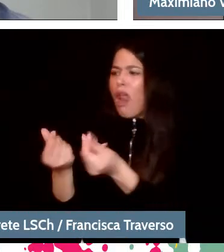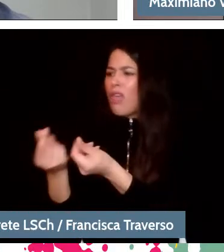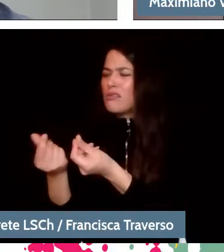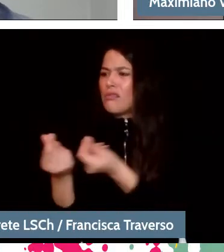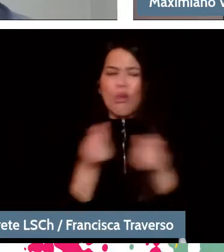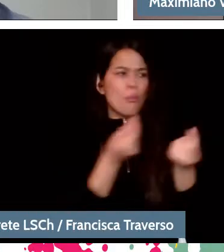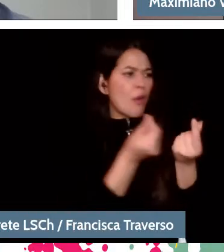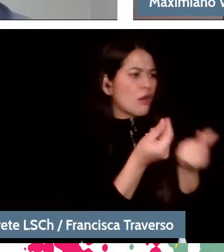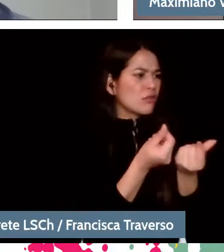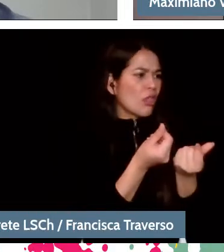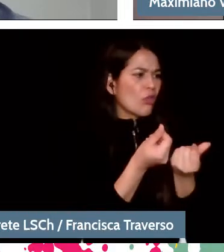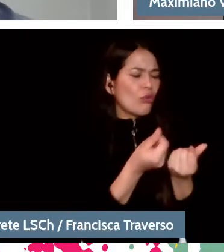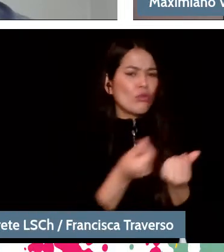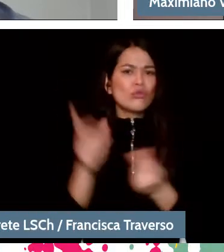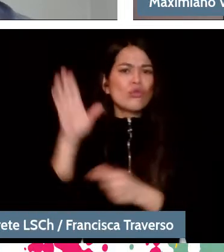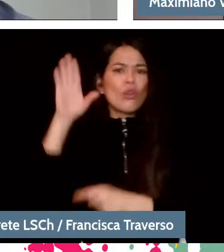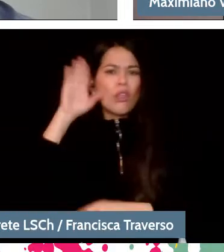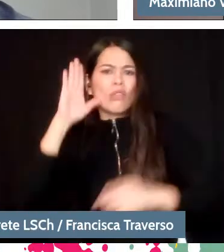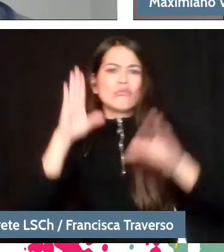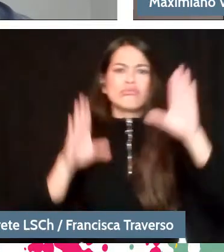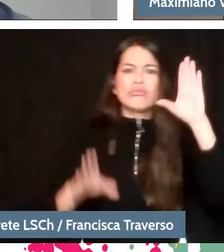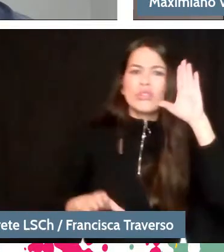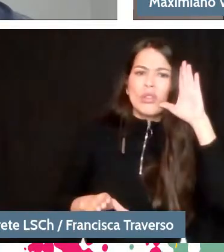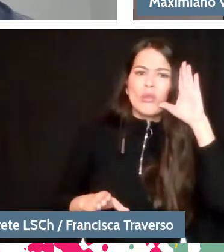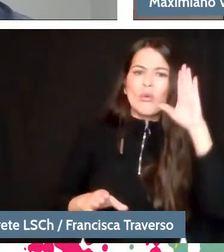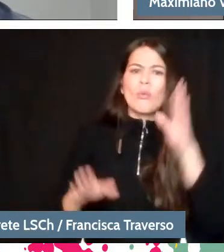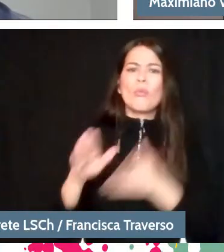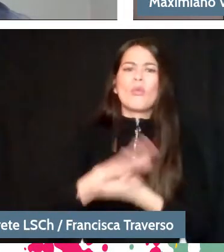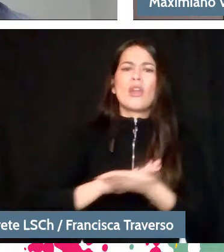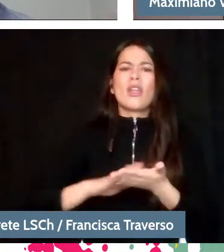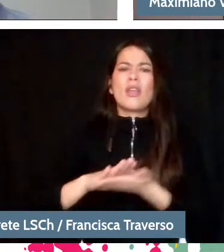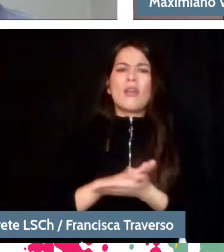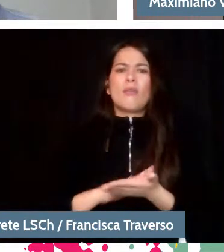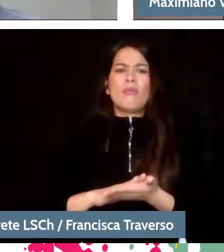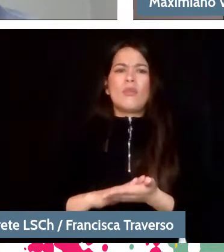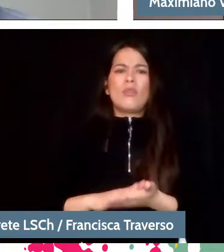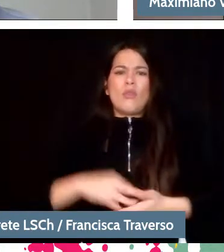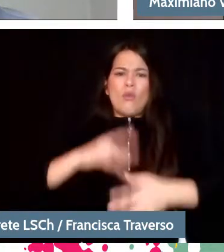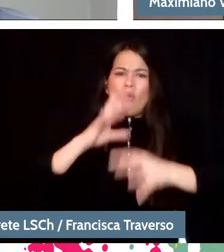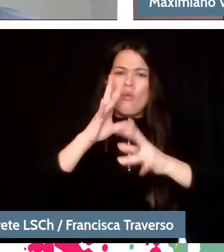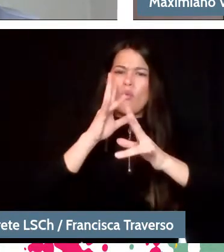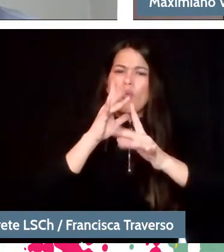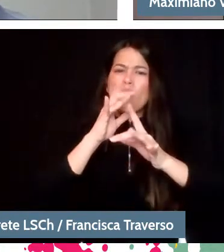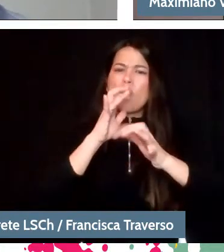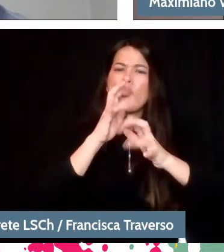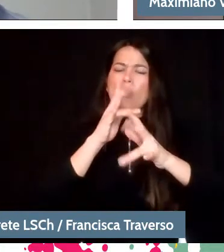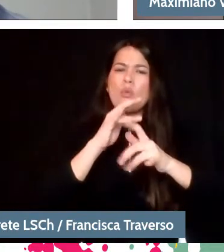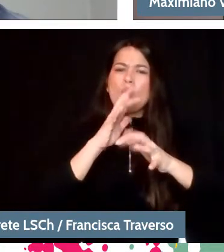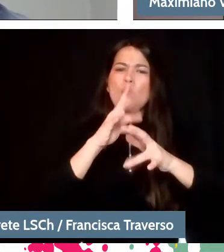If these little traditions of, for example, for how much vibrato do they use the winds in Vienna, or how do gongs sound in the United States?